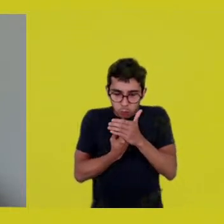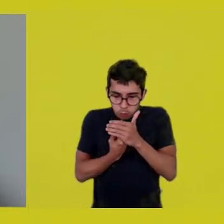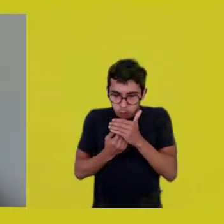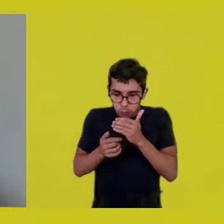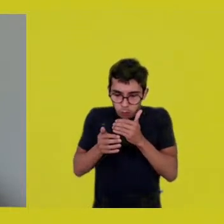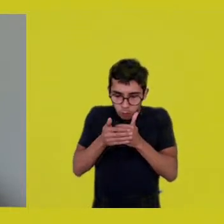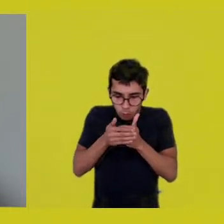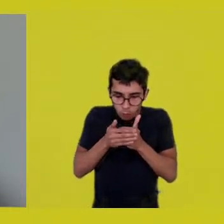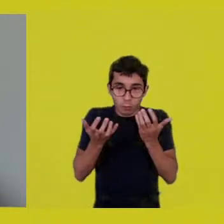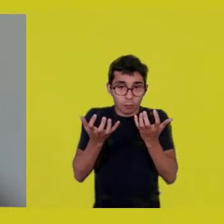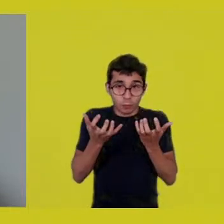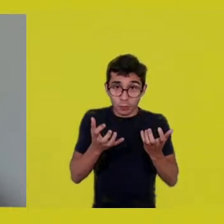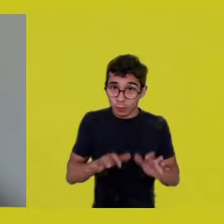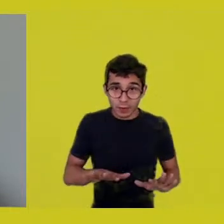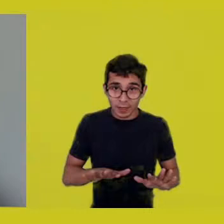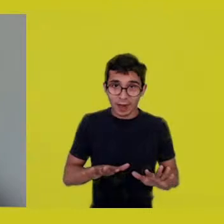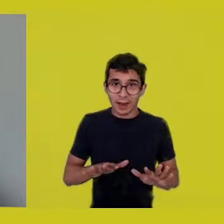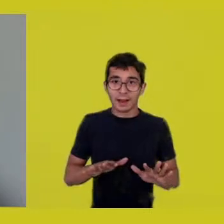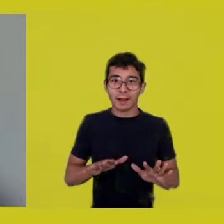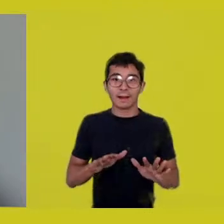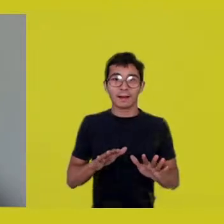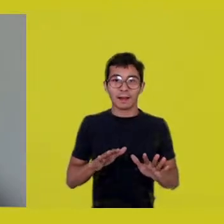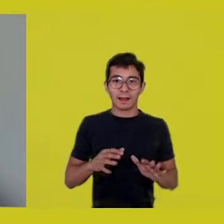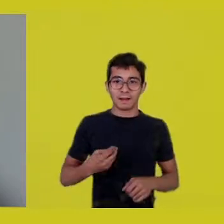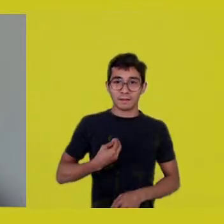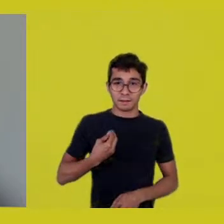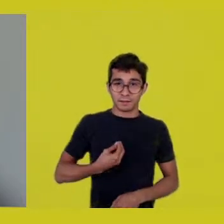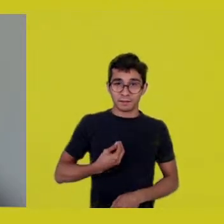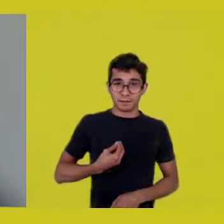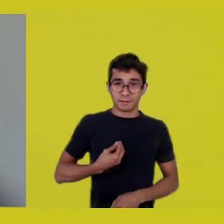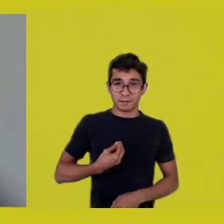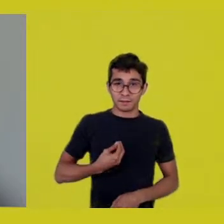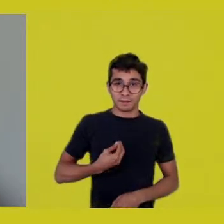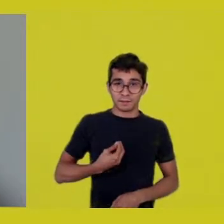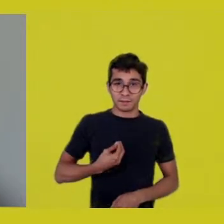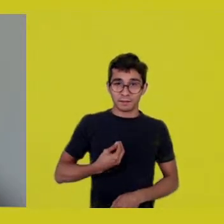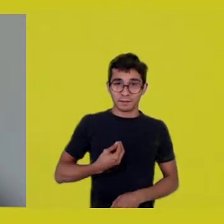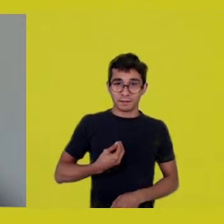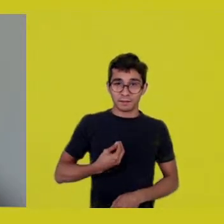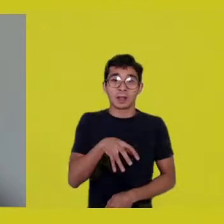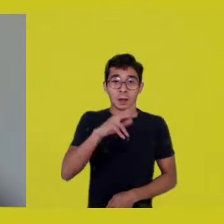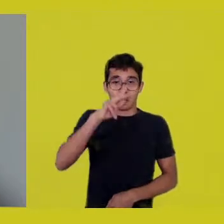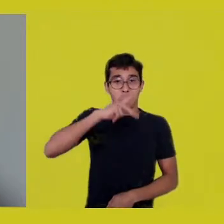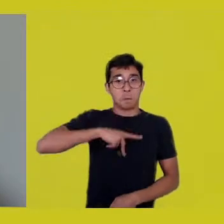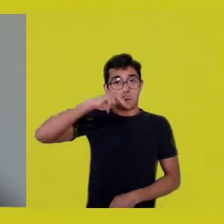in this objectivity someone has called blatant